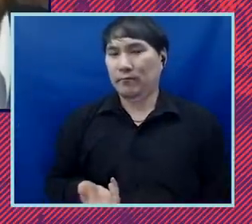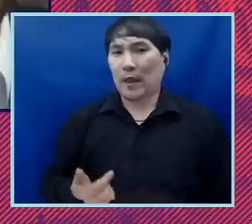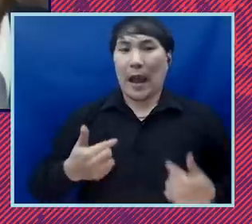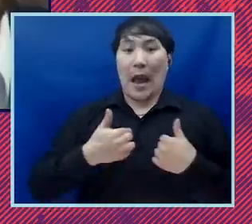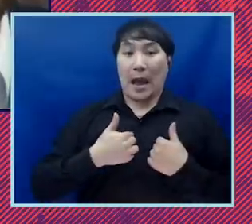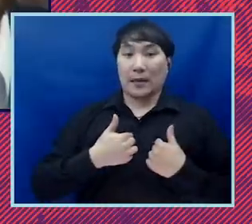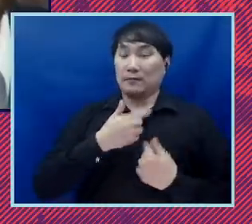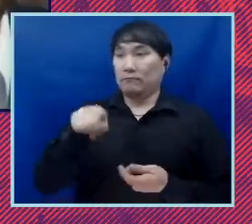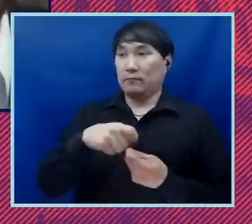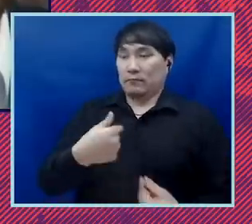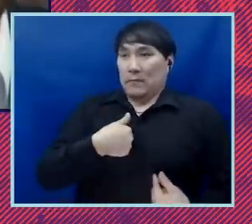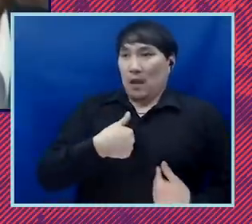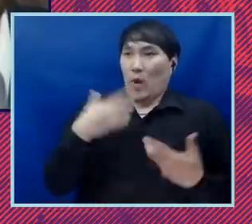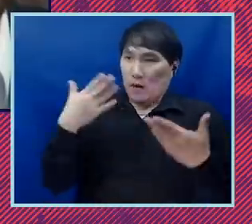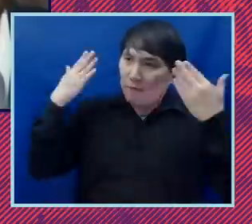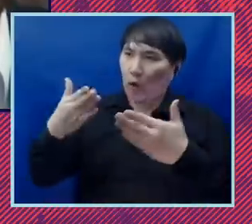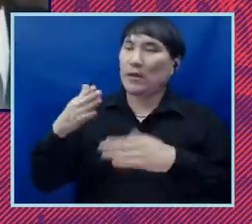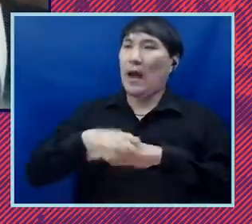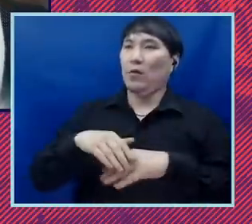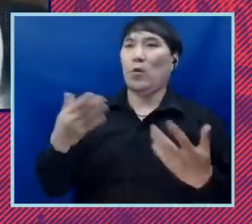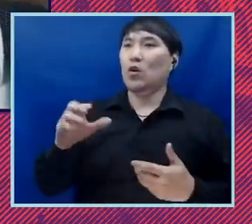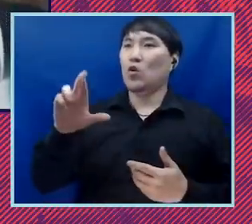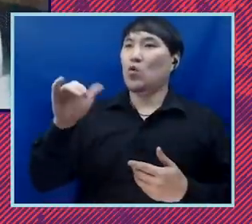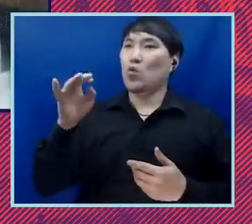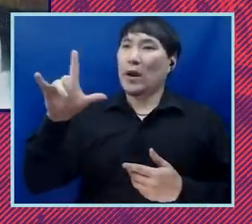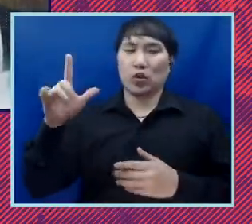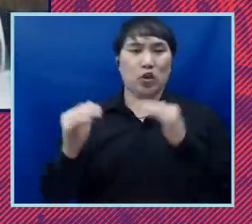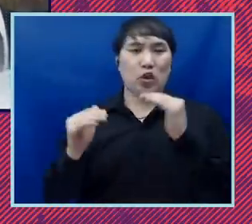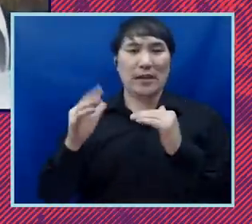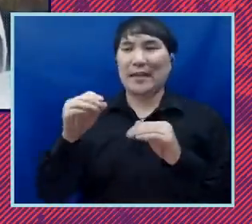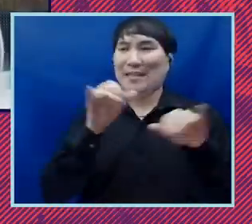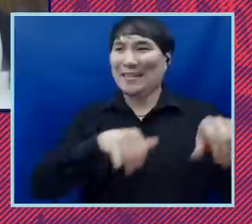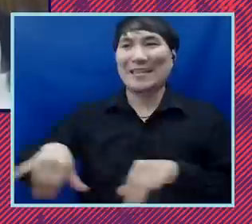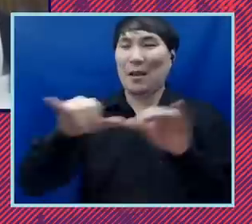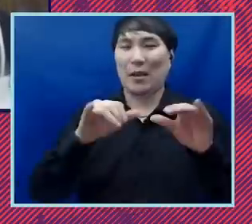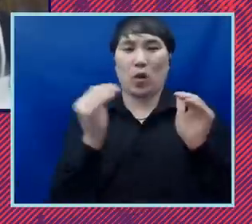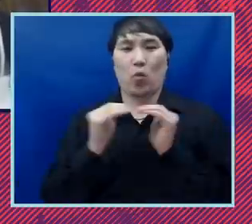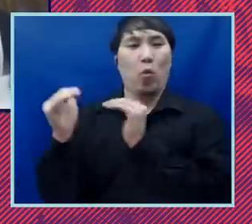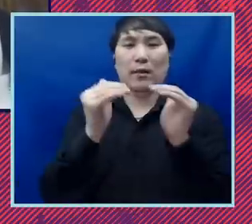wanted an agenda focus on racial justice and systemic equality to be bigger than criminal